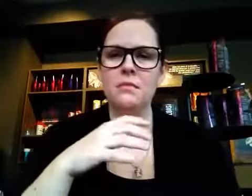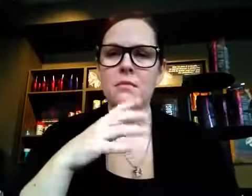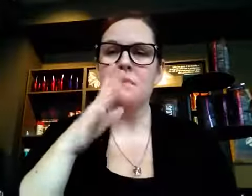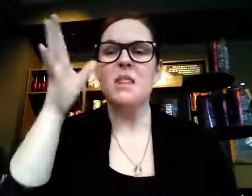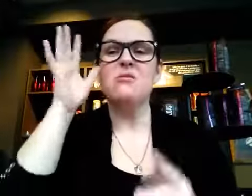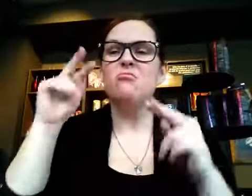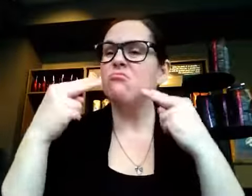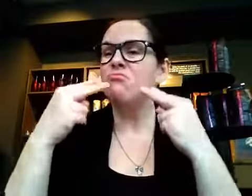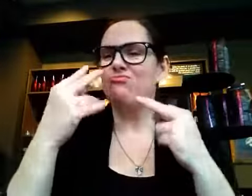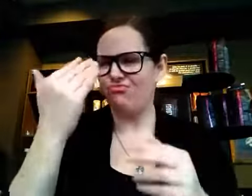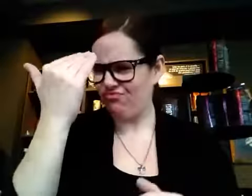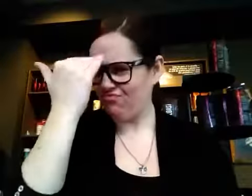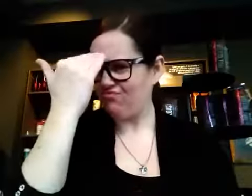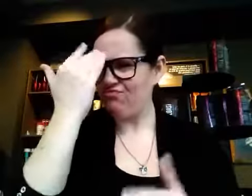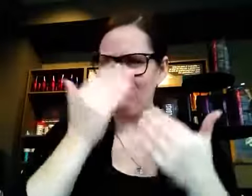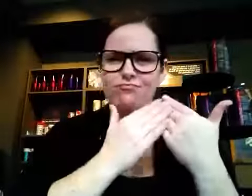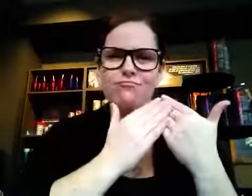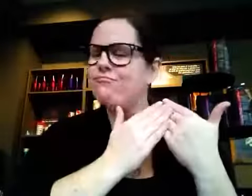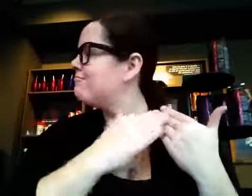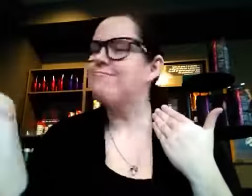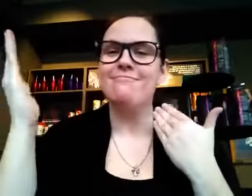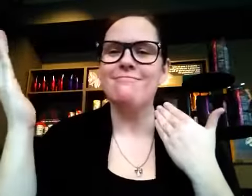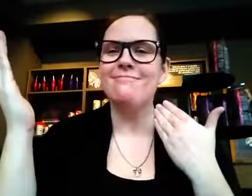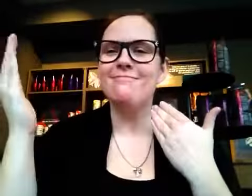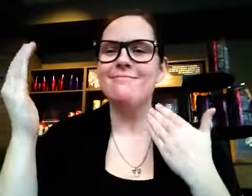That was it – my parents knew that ASL was the answer for me from then on.